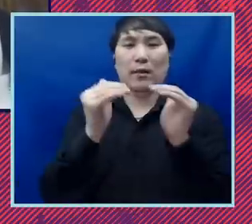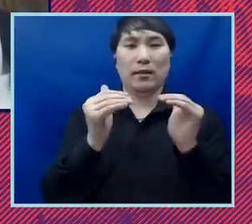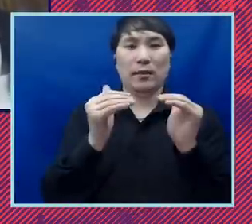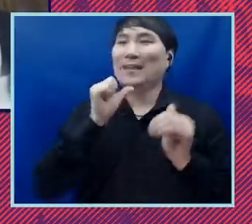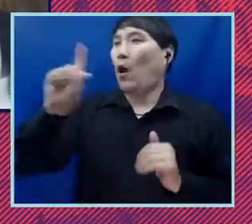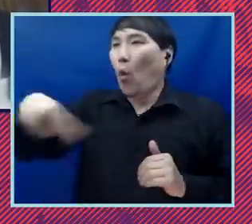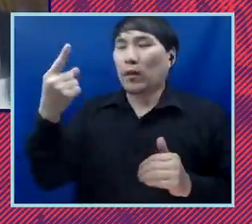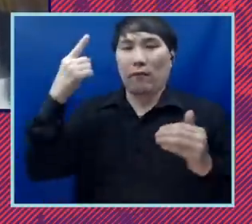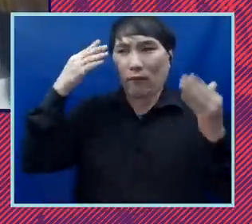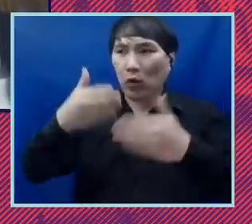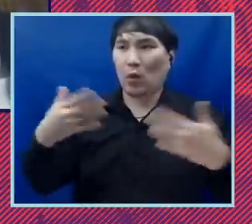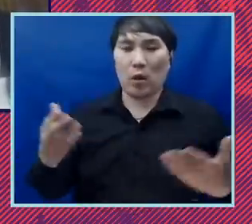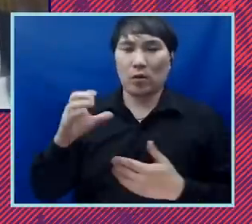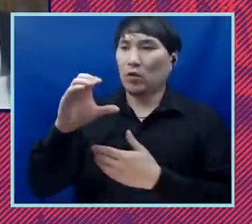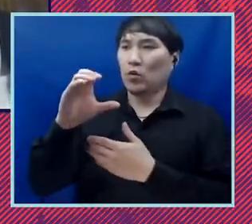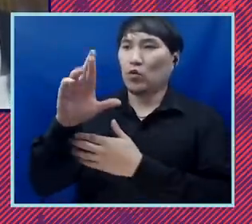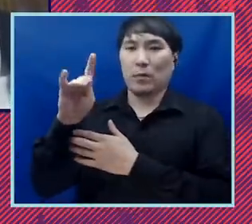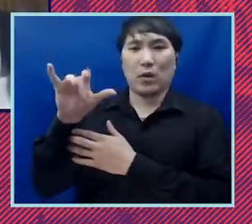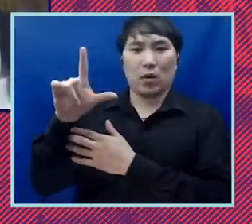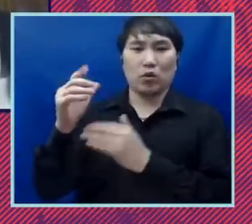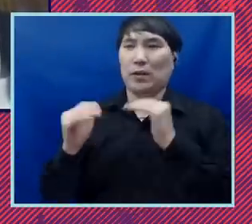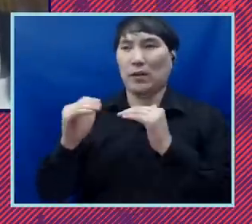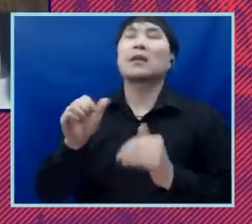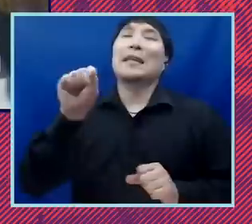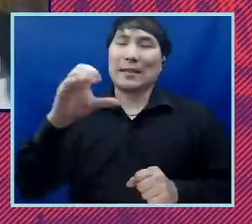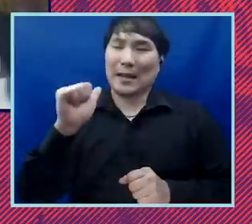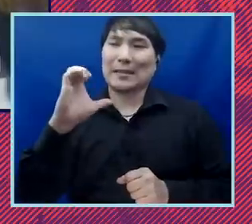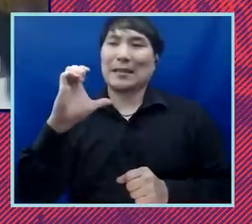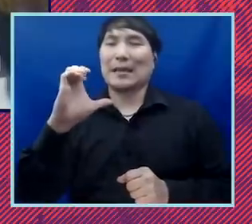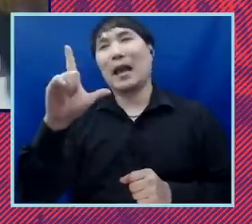justice because the aclu has historically been very much involved in criminal justice miranda